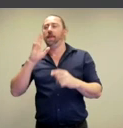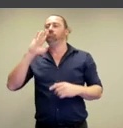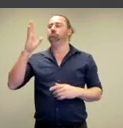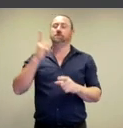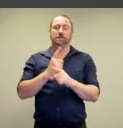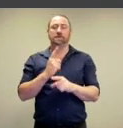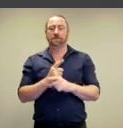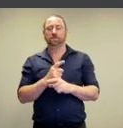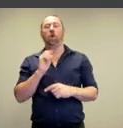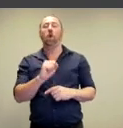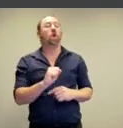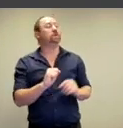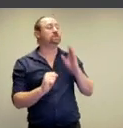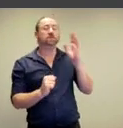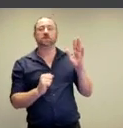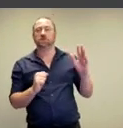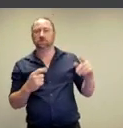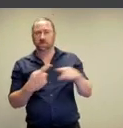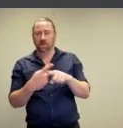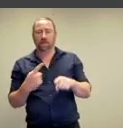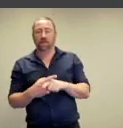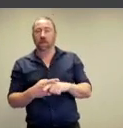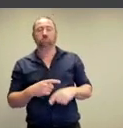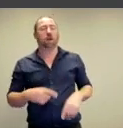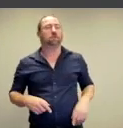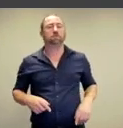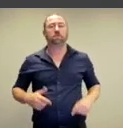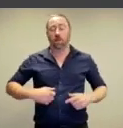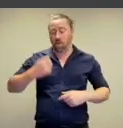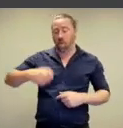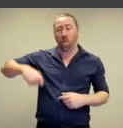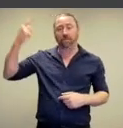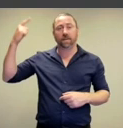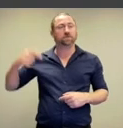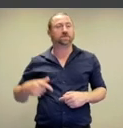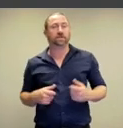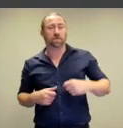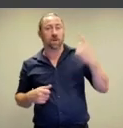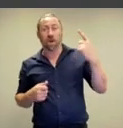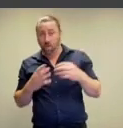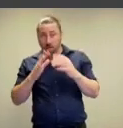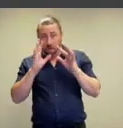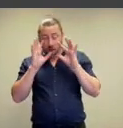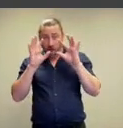and in this kind of mish mash speech,